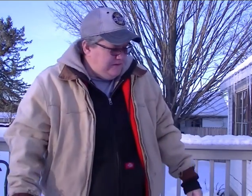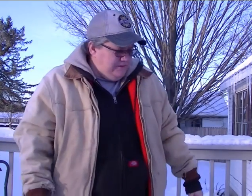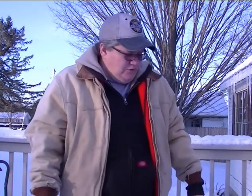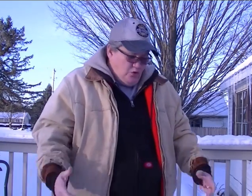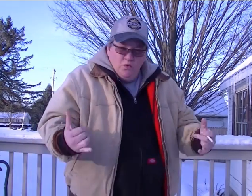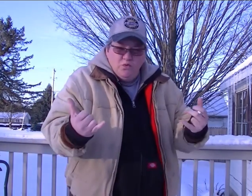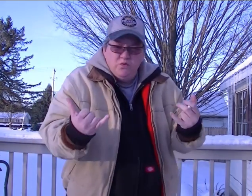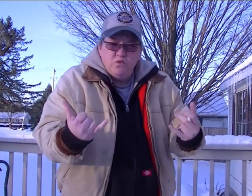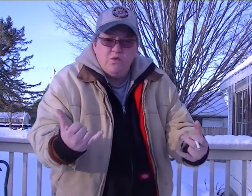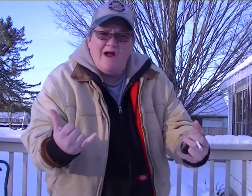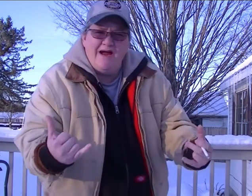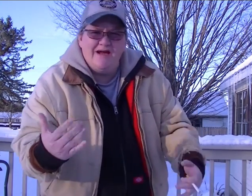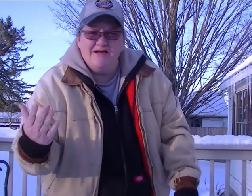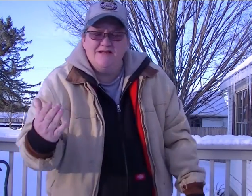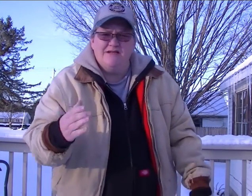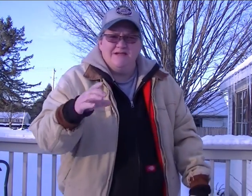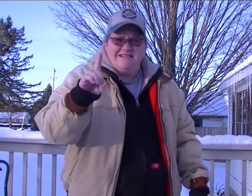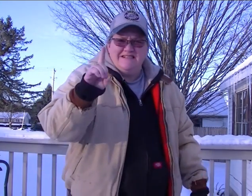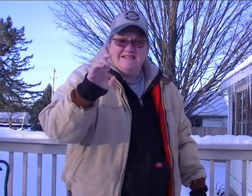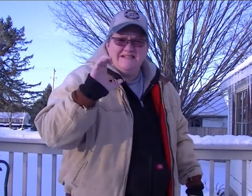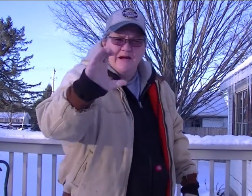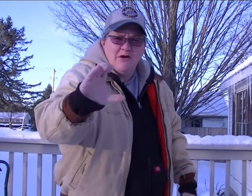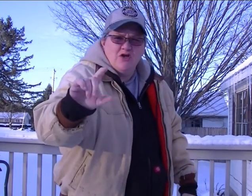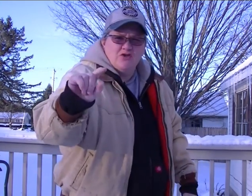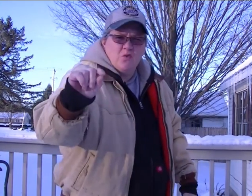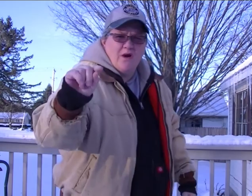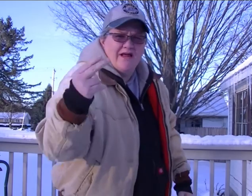Today's December 20th